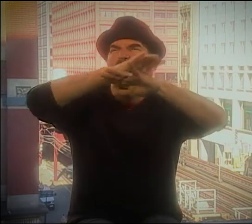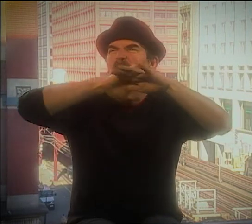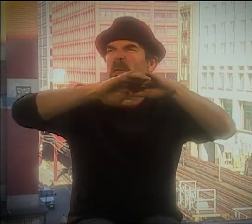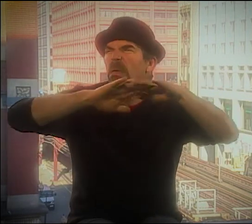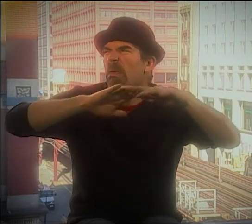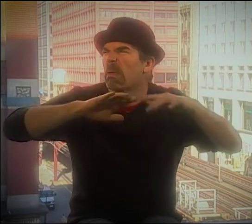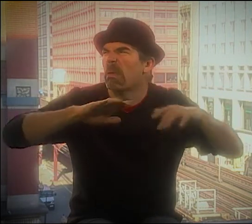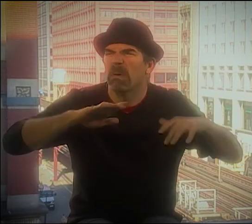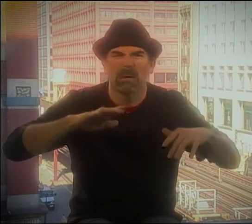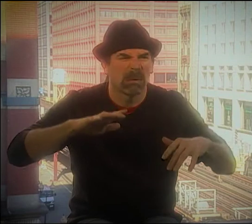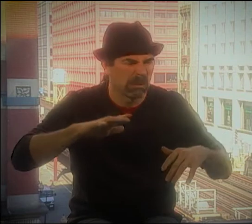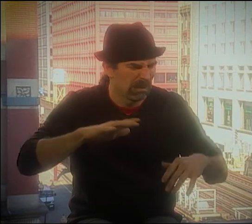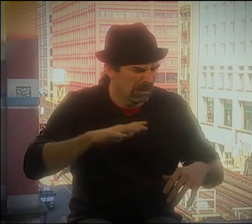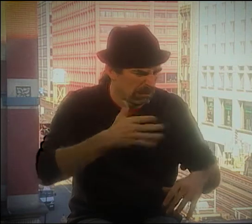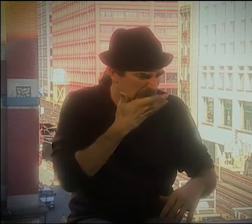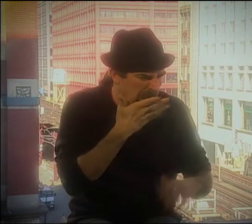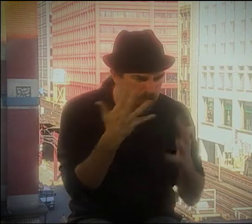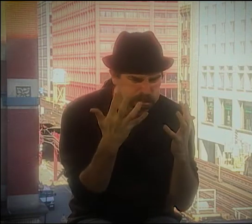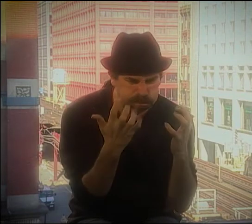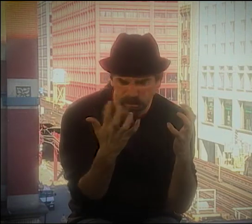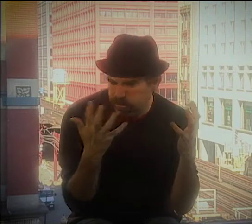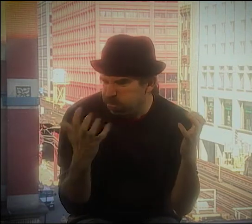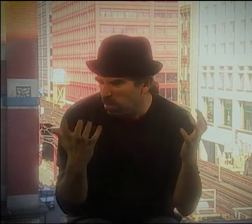IT WAS ABOUT THIS BEATING AND DIRTY AIR